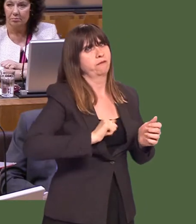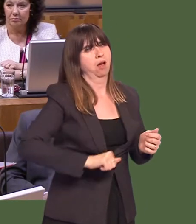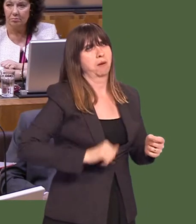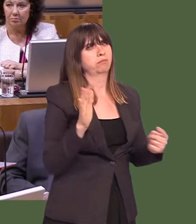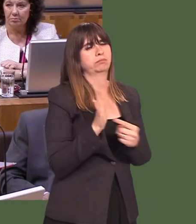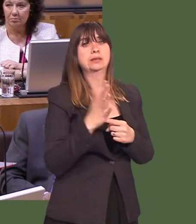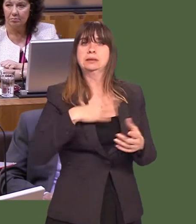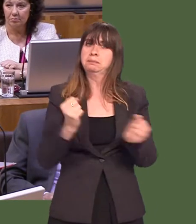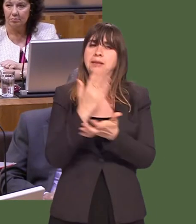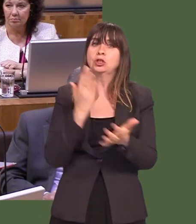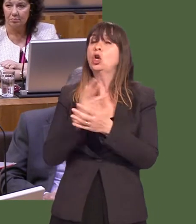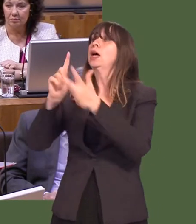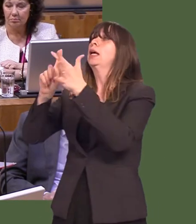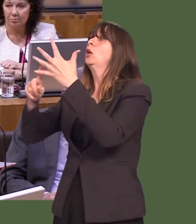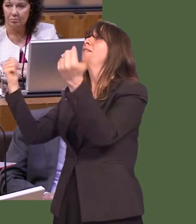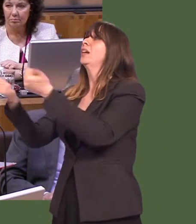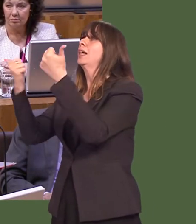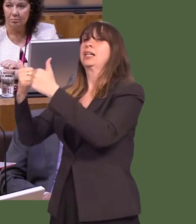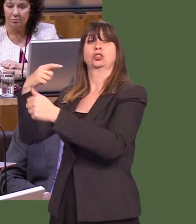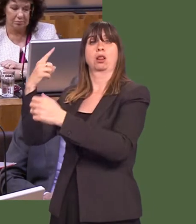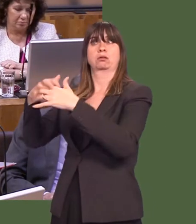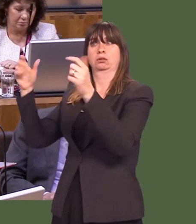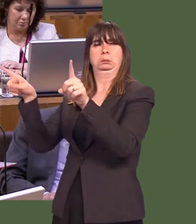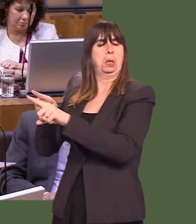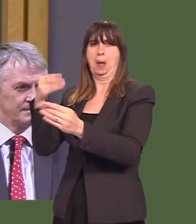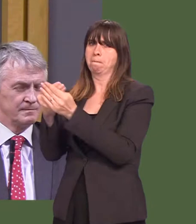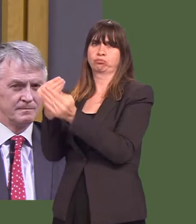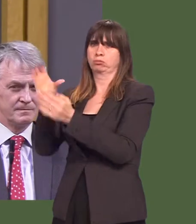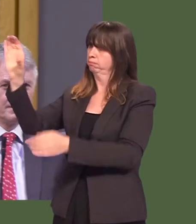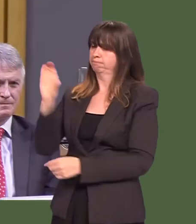Thatís a good way of ensuring that farmers donít have to suffer as a result of Brexit.